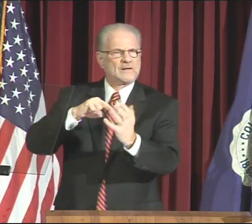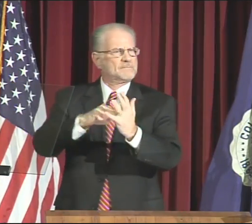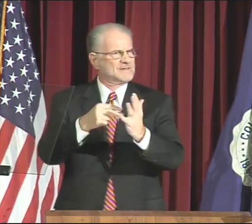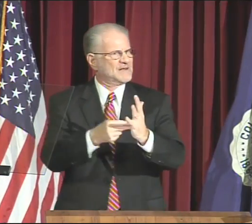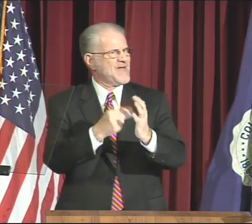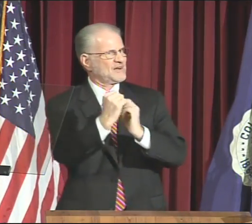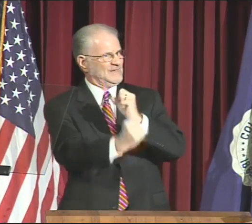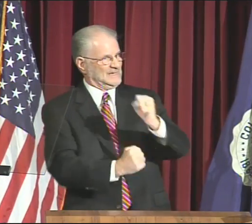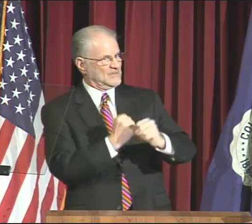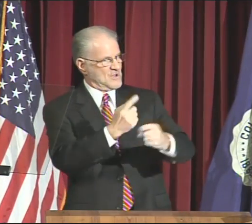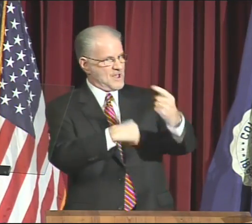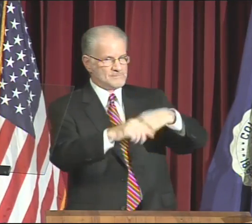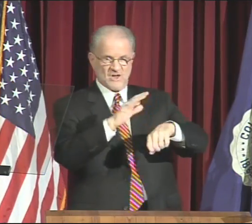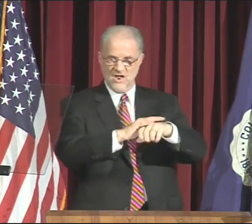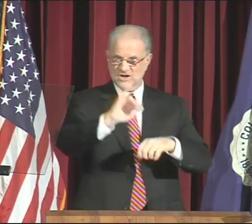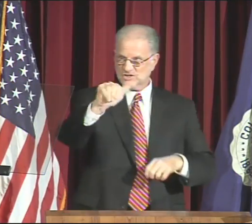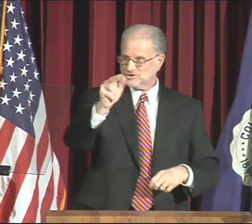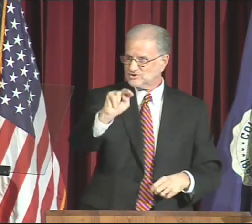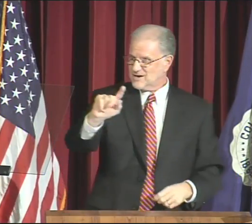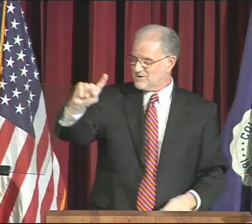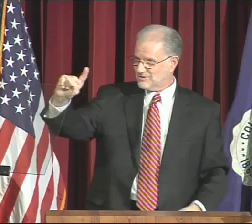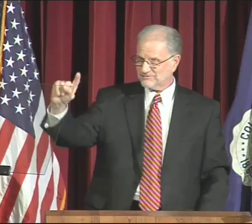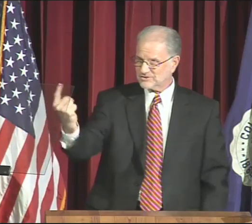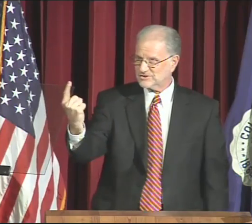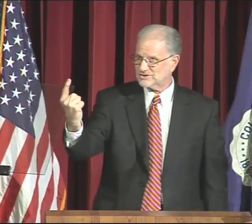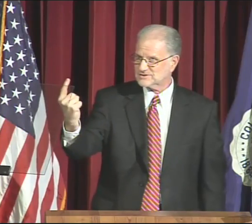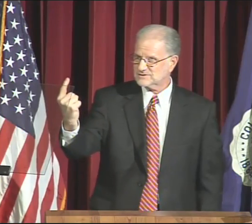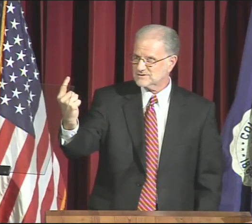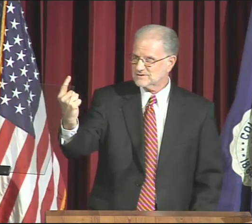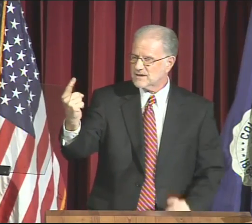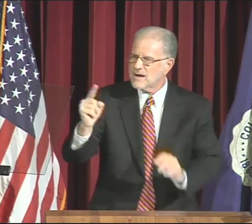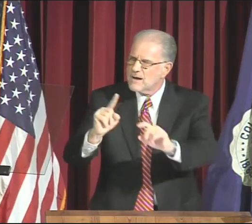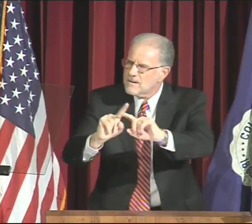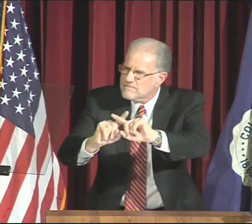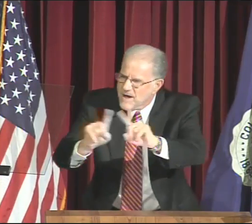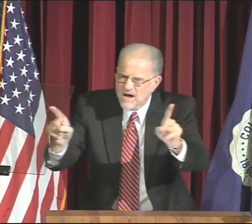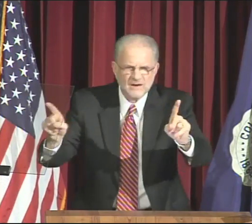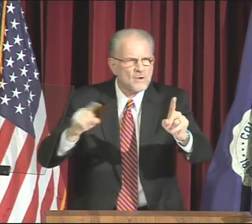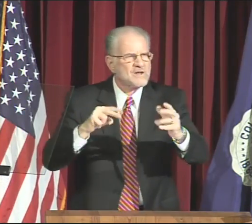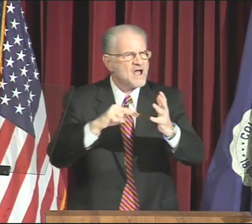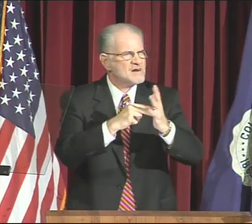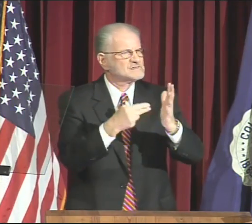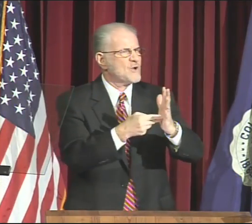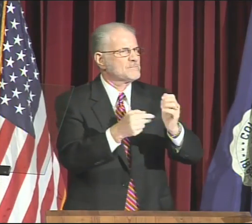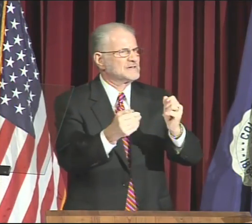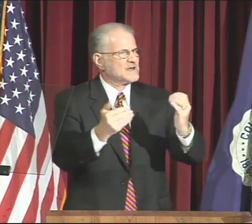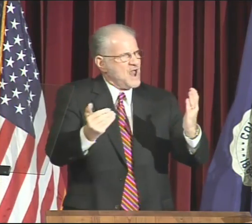When we talk about a New Year we mean the year that comes on January 1.